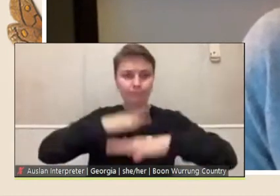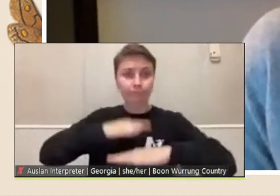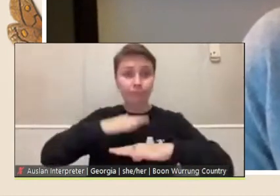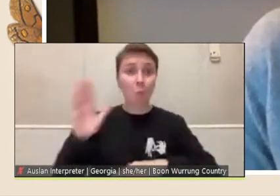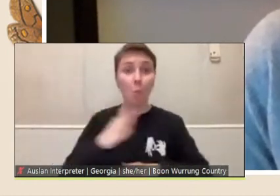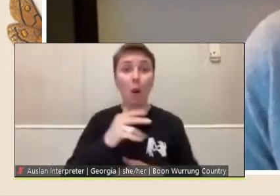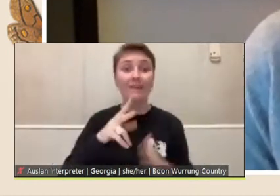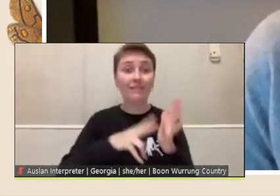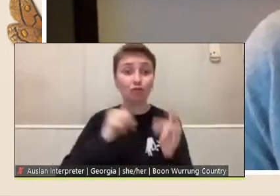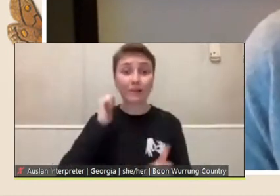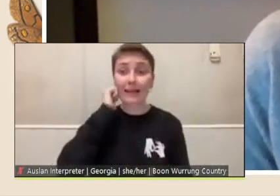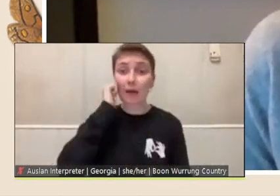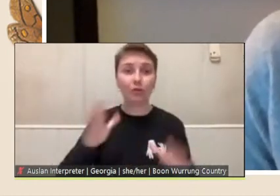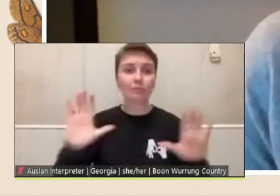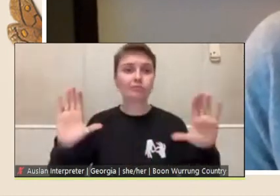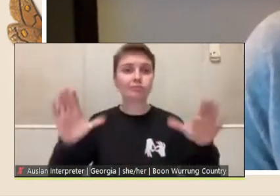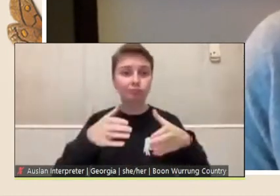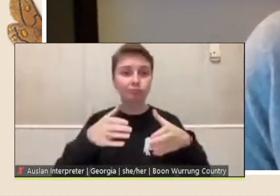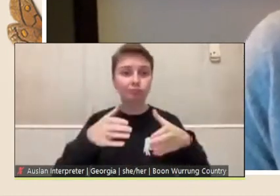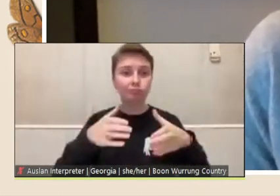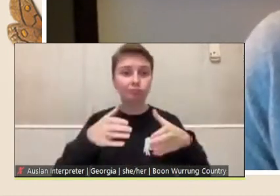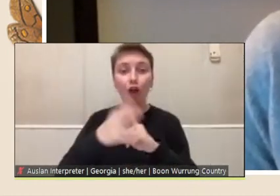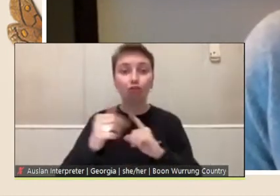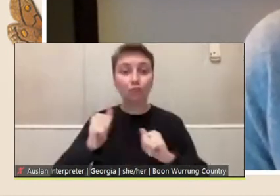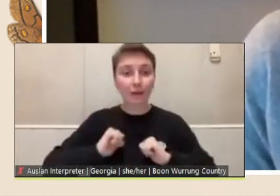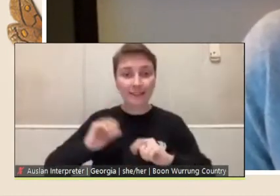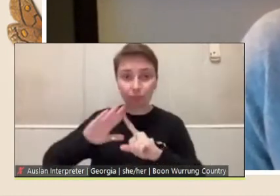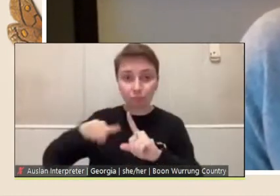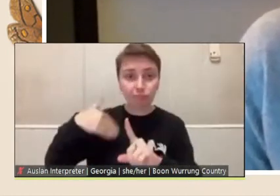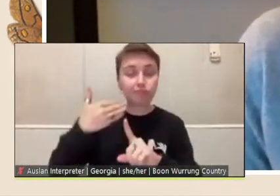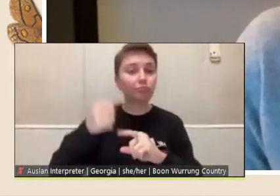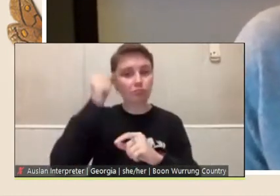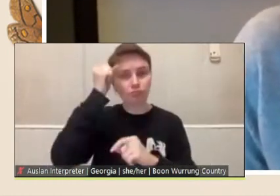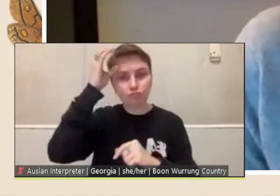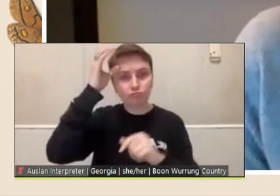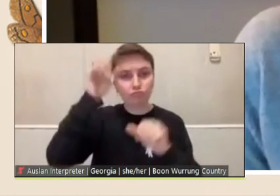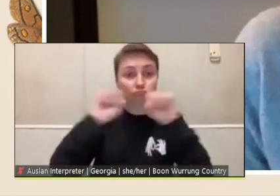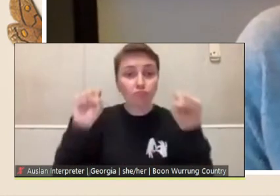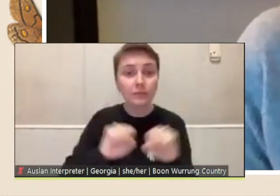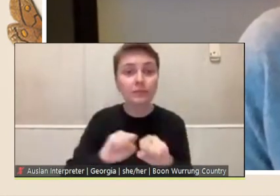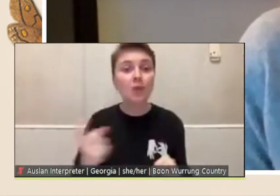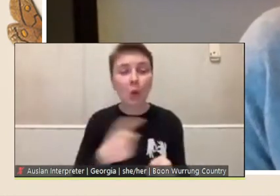and their cultural practices and knowledge systems. We recognise that our collections